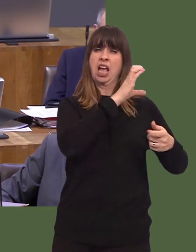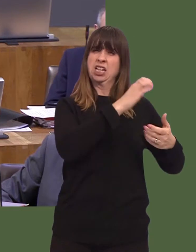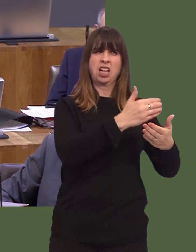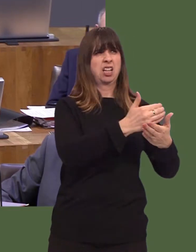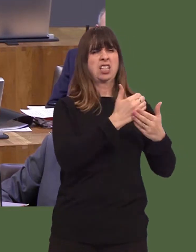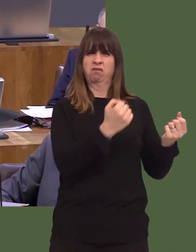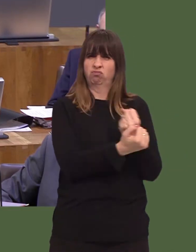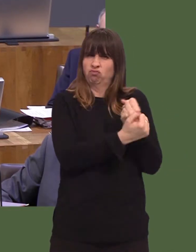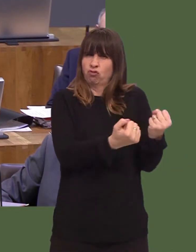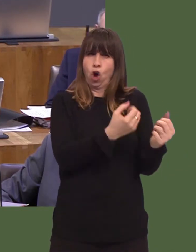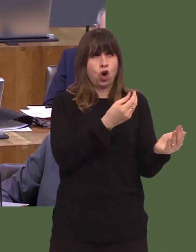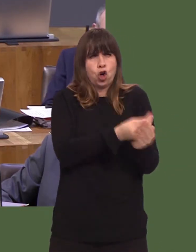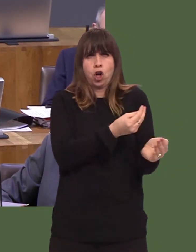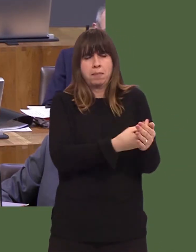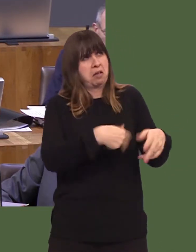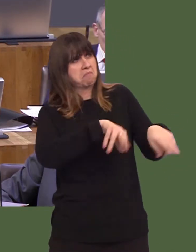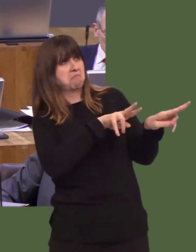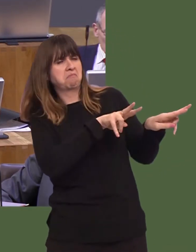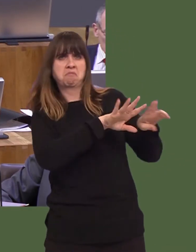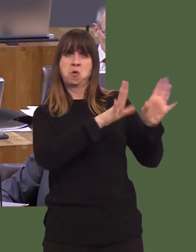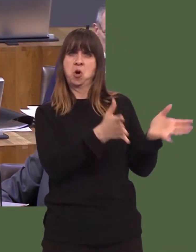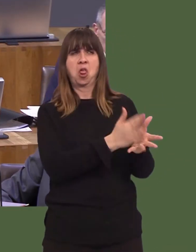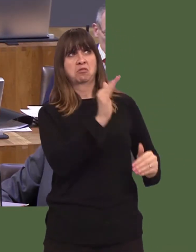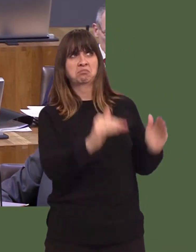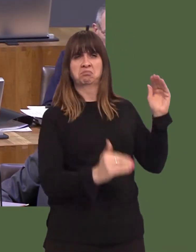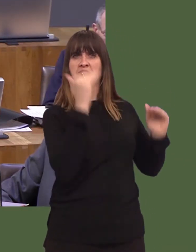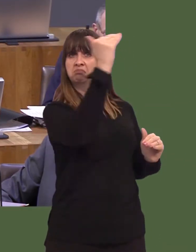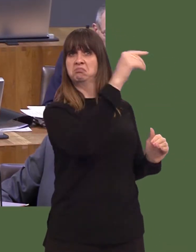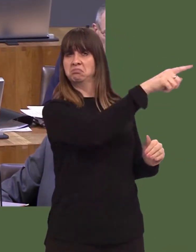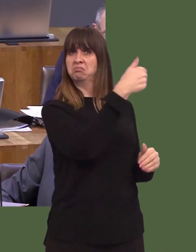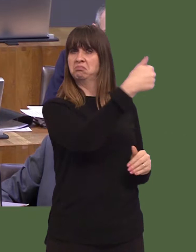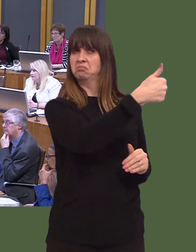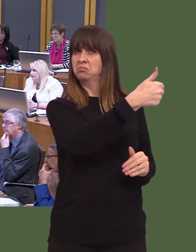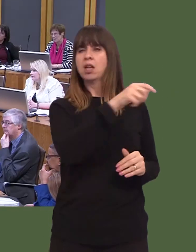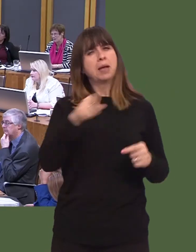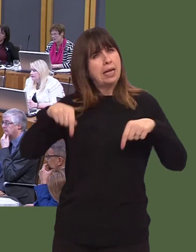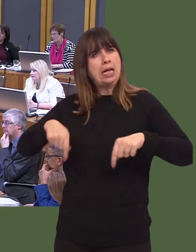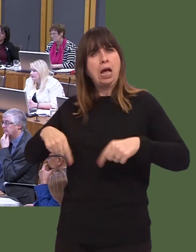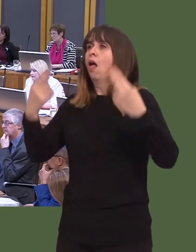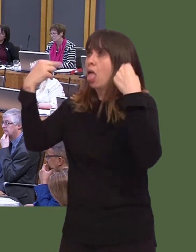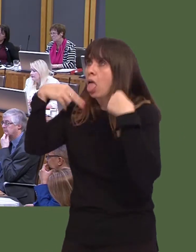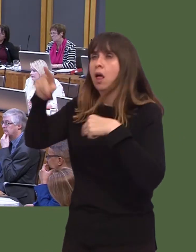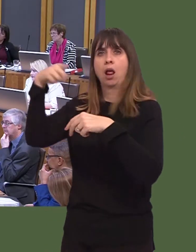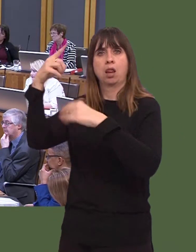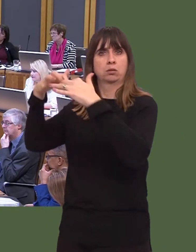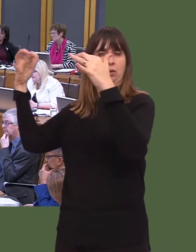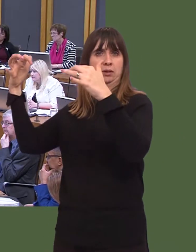away from this idea that, somehow, everything is subordinate to Westminster and the UK Parliament in Westminster. That is not the model I believeó.